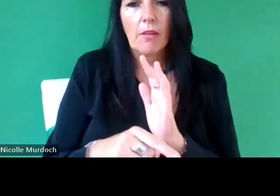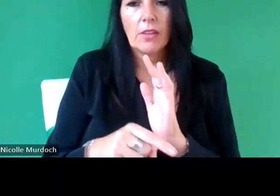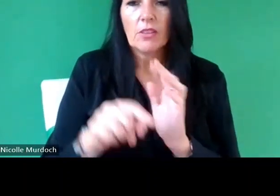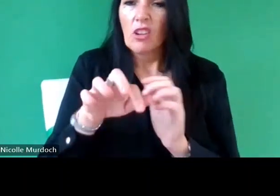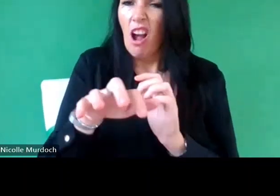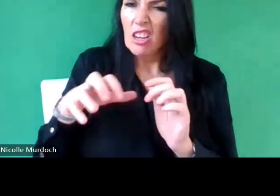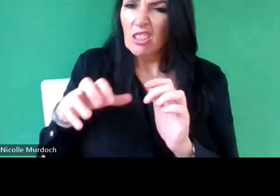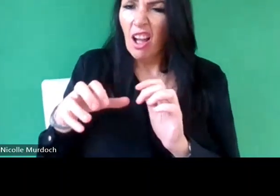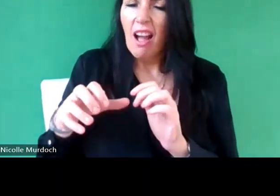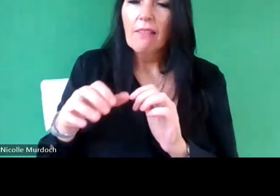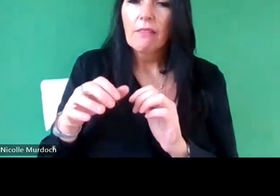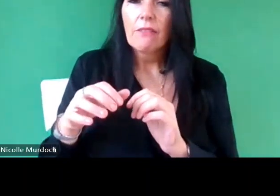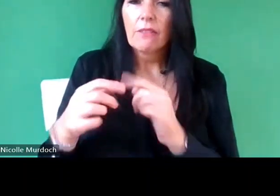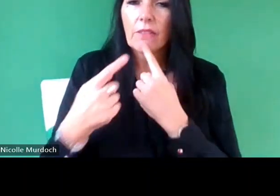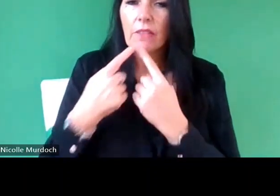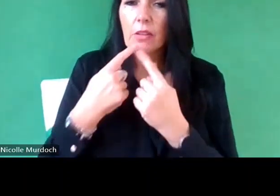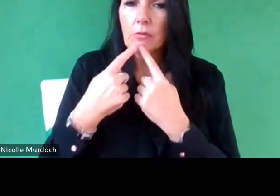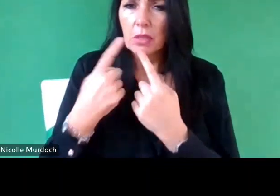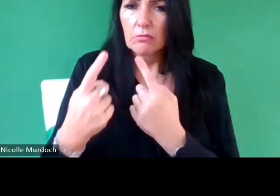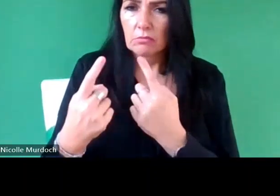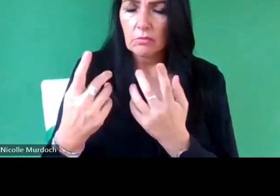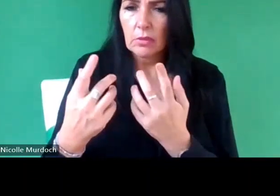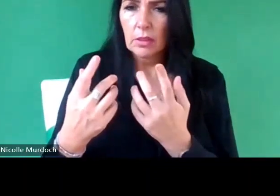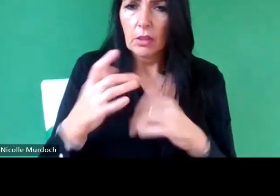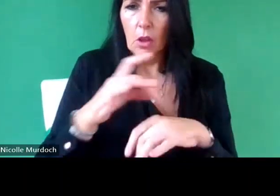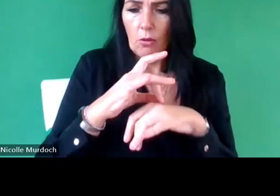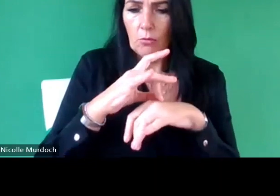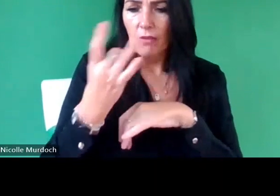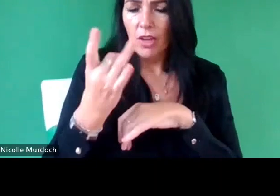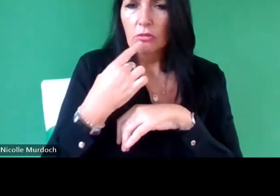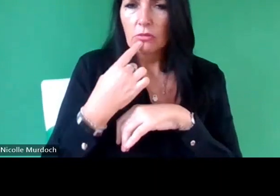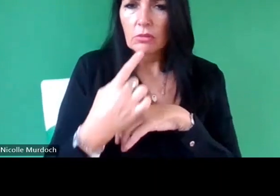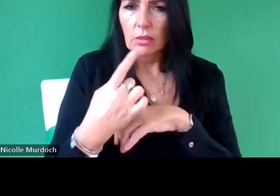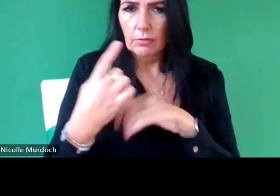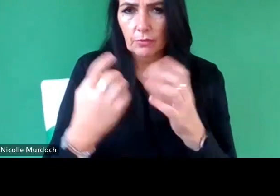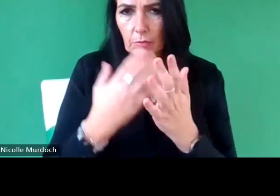a lot of professional things that need to happen there to ensure that that collect need are still